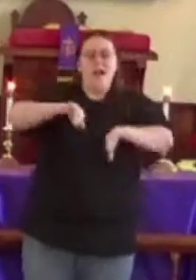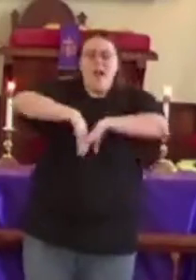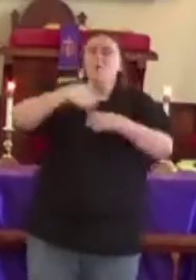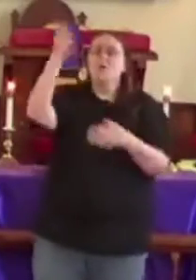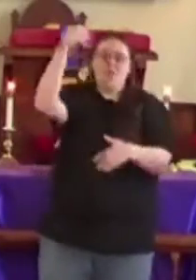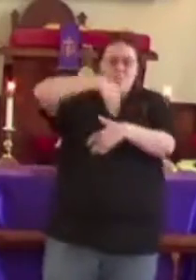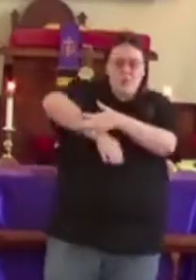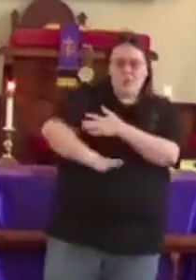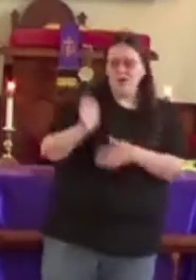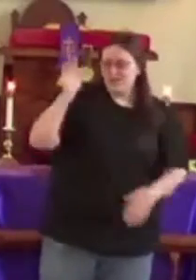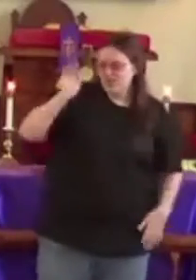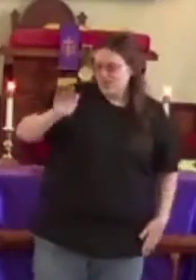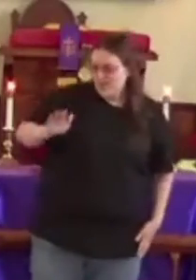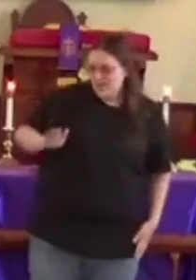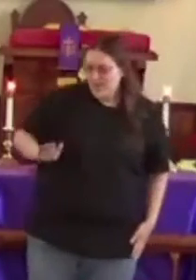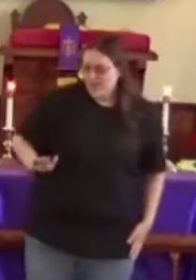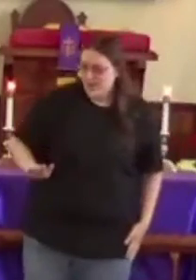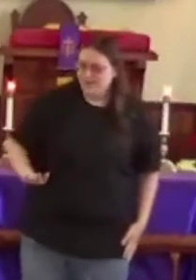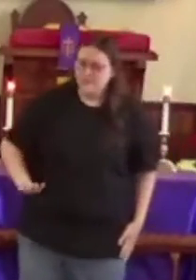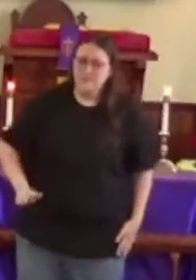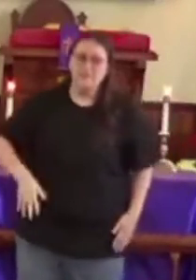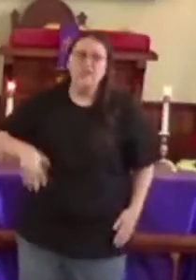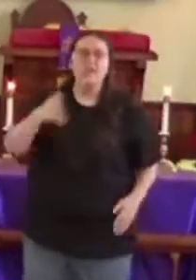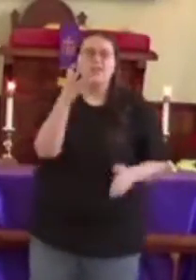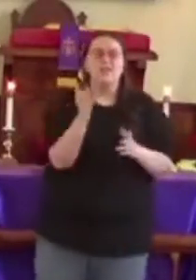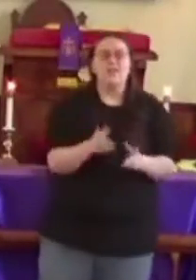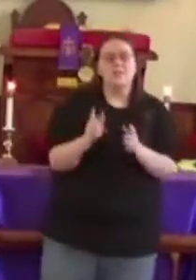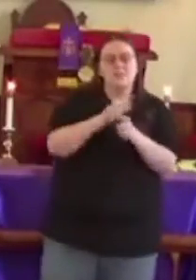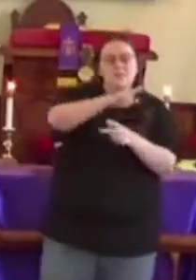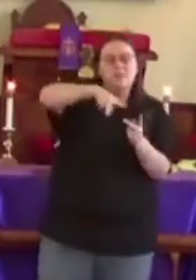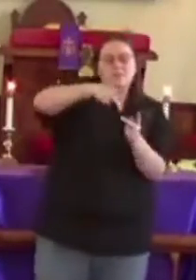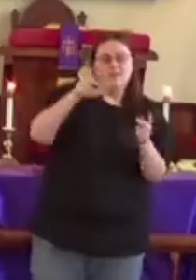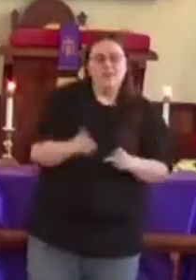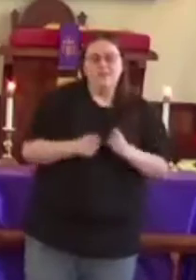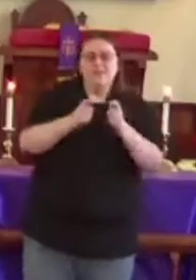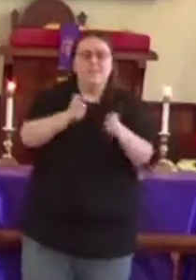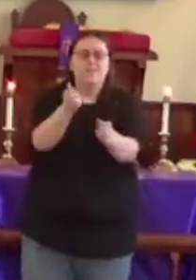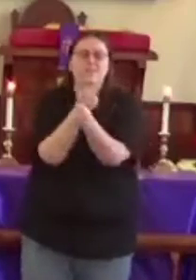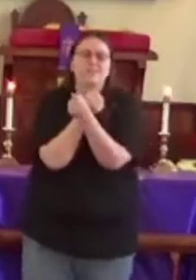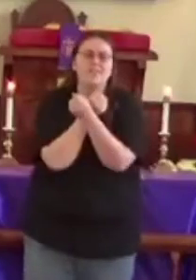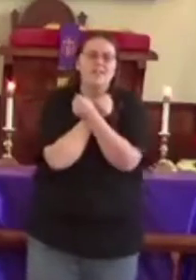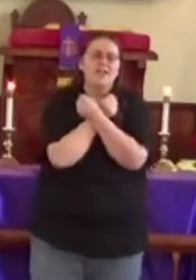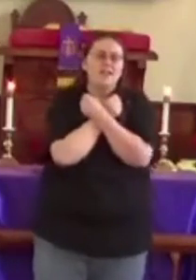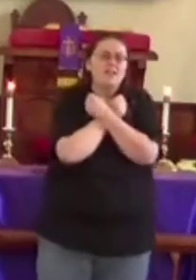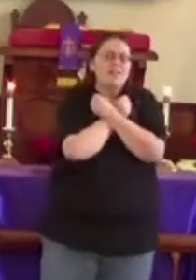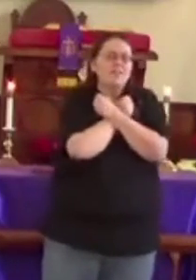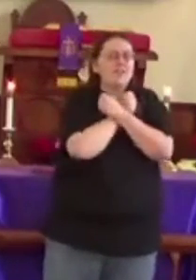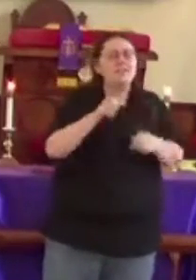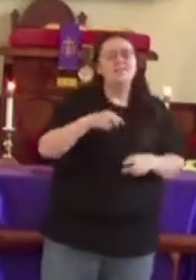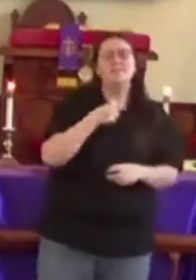How You were born a child The perfect gift of love